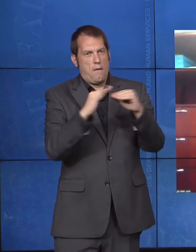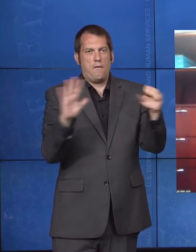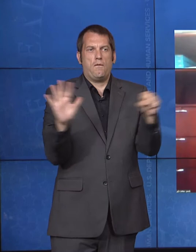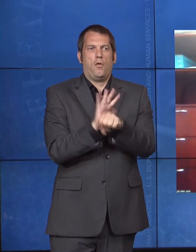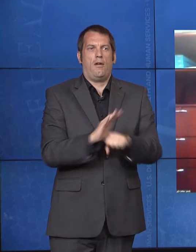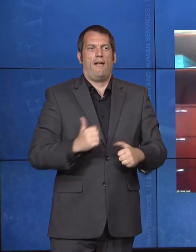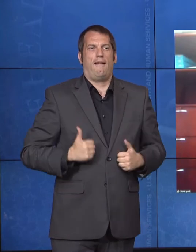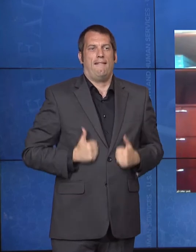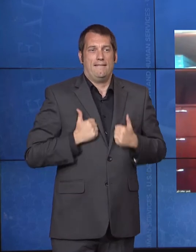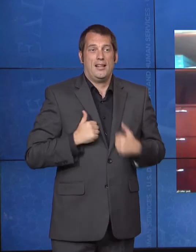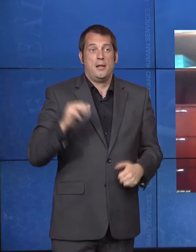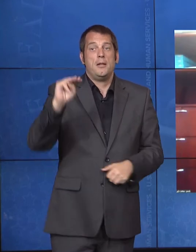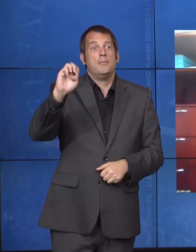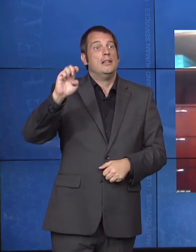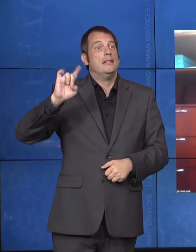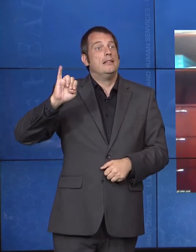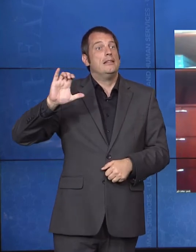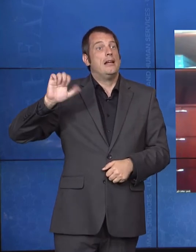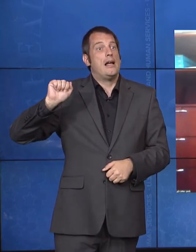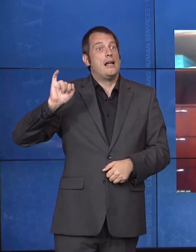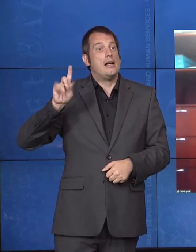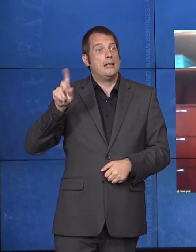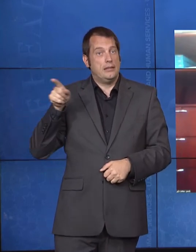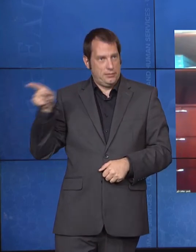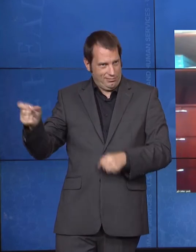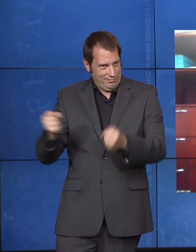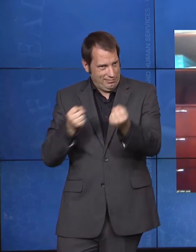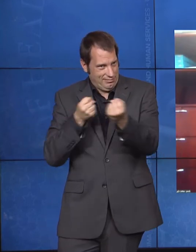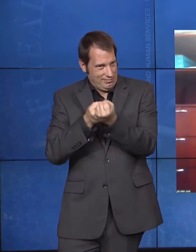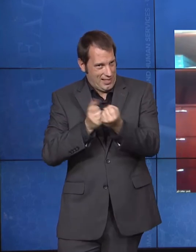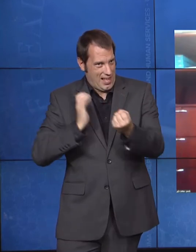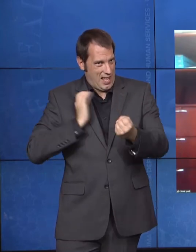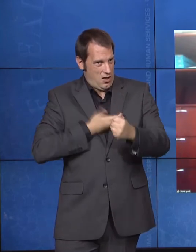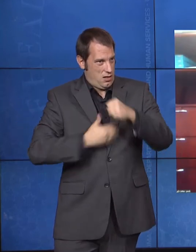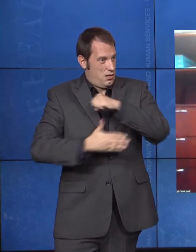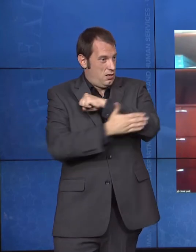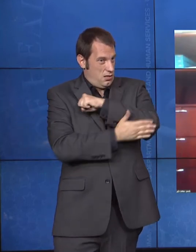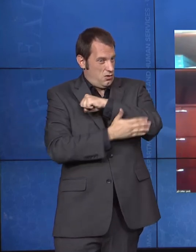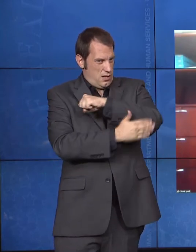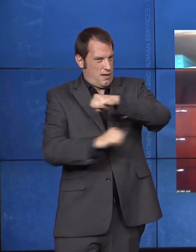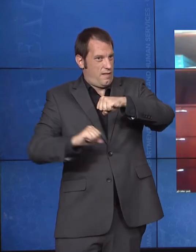services infrastructure in our country, whether that's through the HCBS waiver programs that